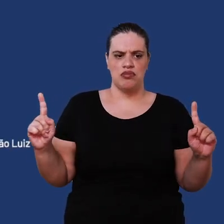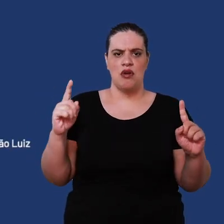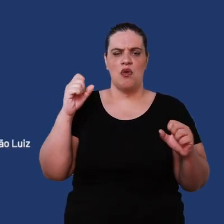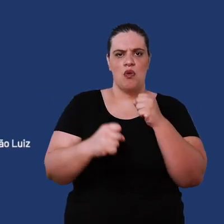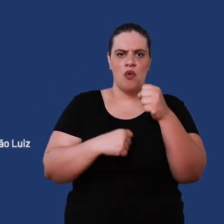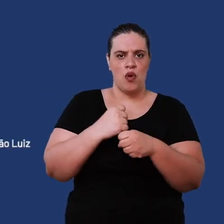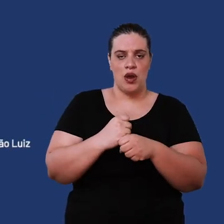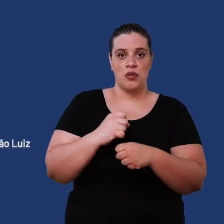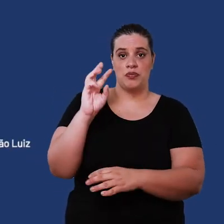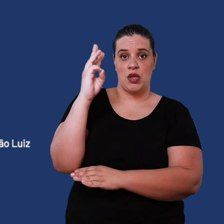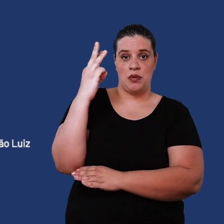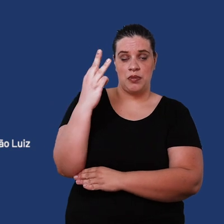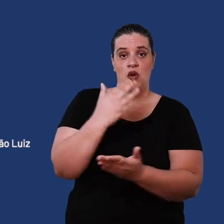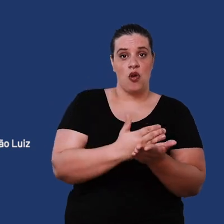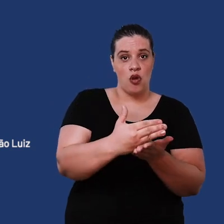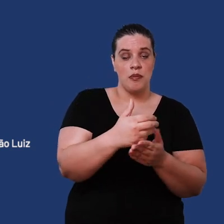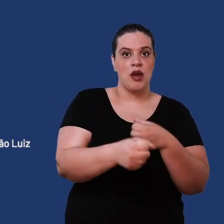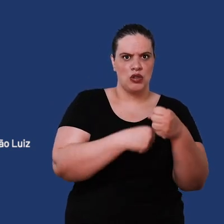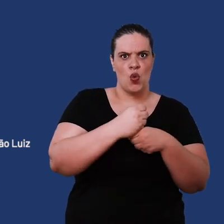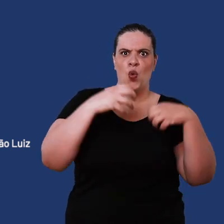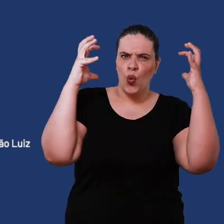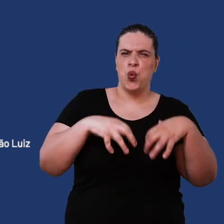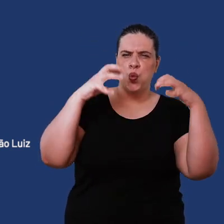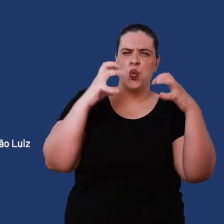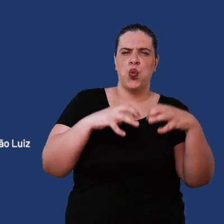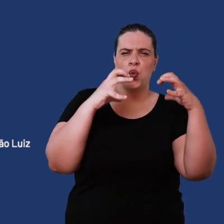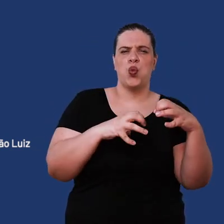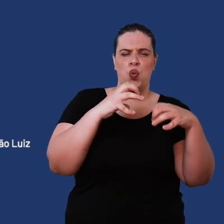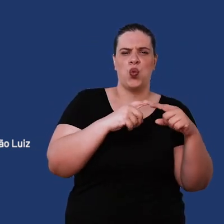we realize that in São Luís the year starts with a lot of rain it will come a high peak